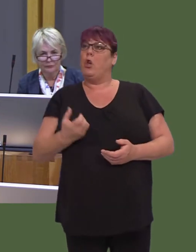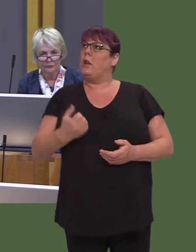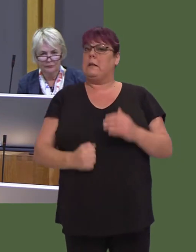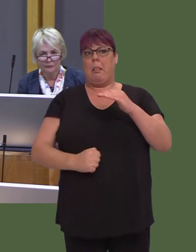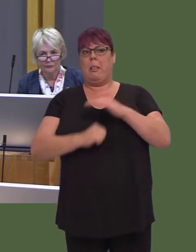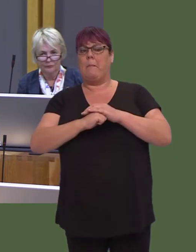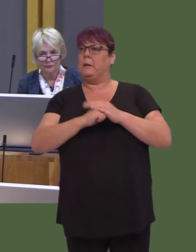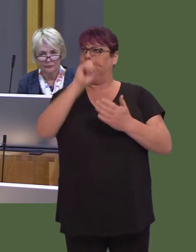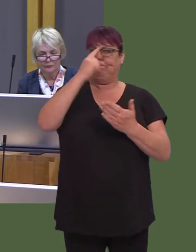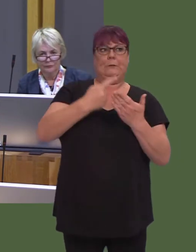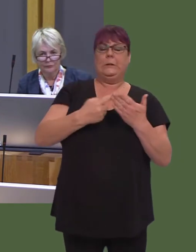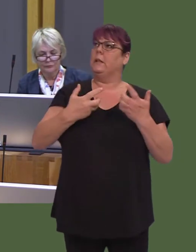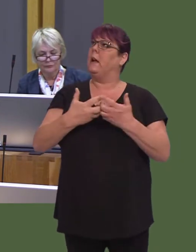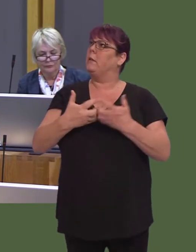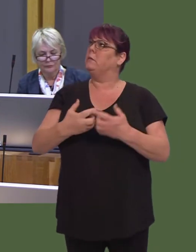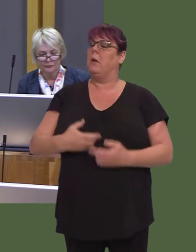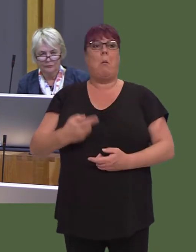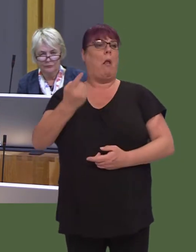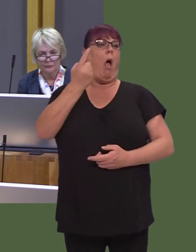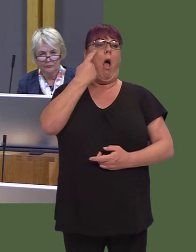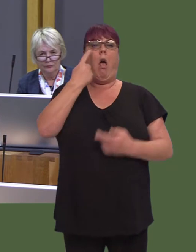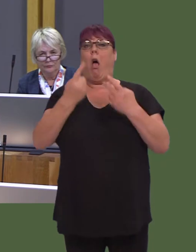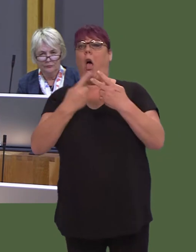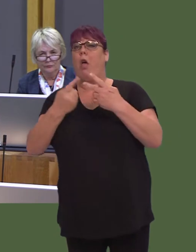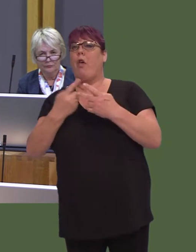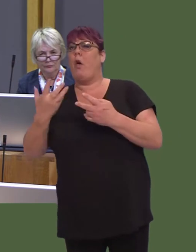Have you examined other earnings limits and, if so, what were they?